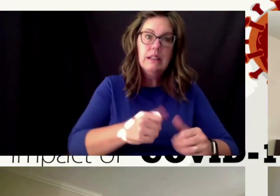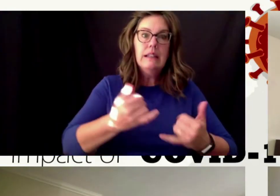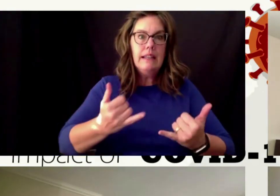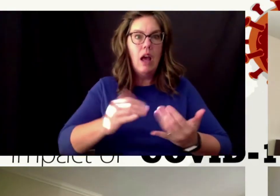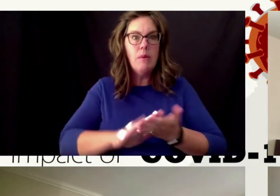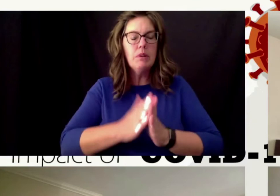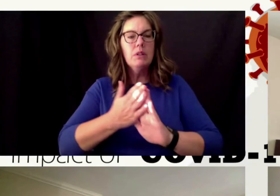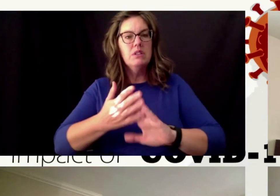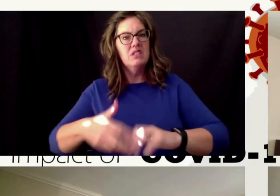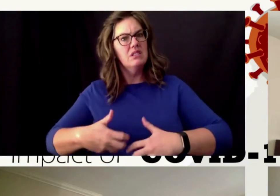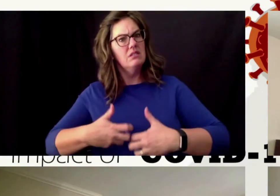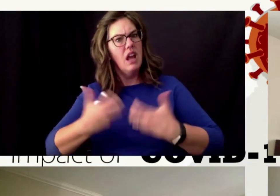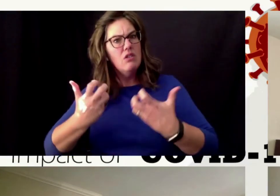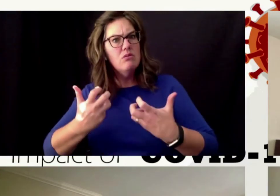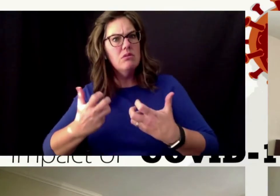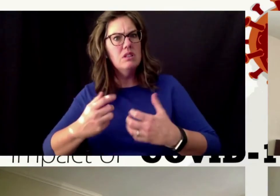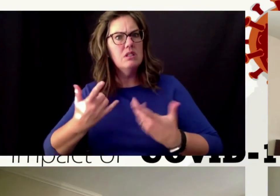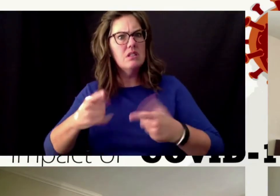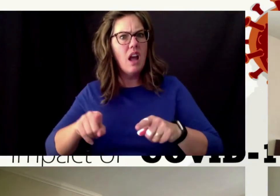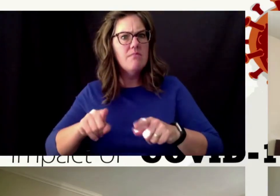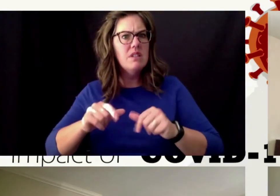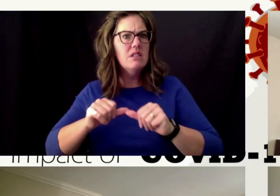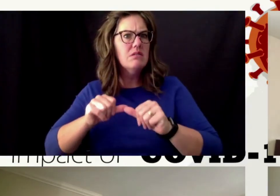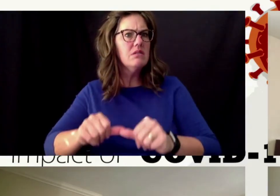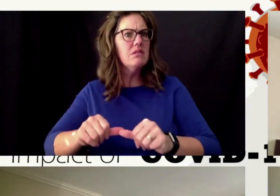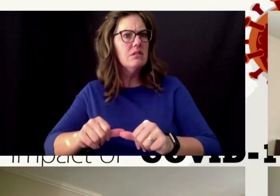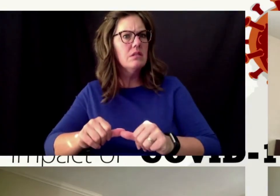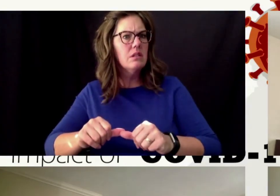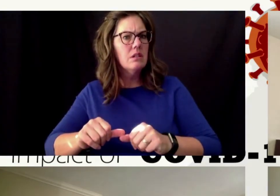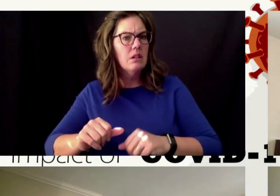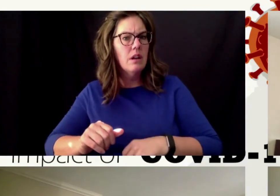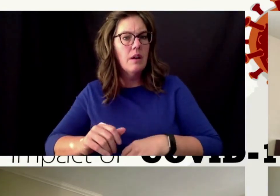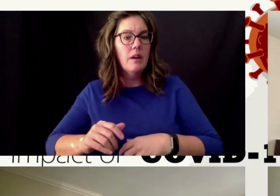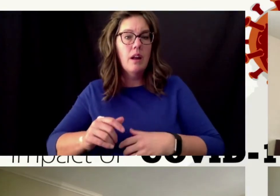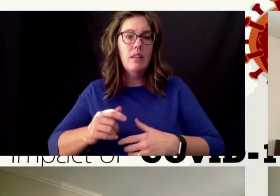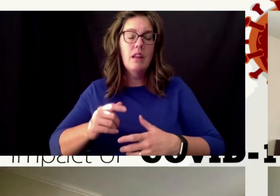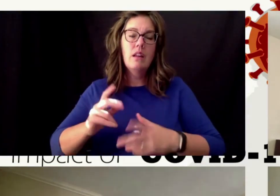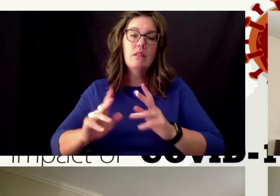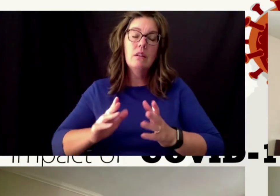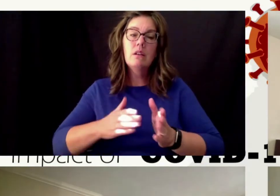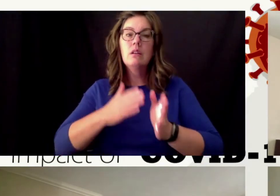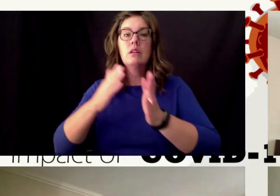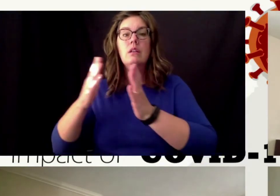from there people also shifted into some sense of sadness potentially a certain sense of depression